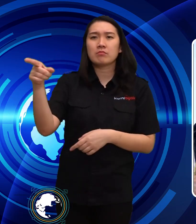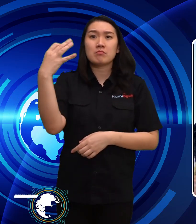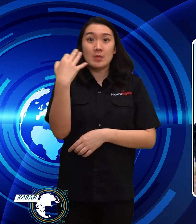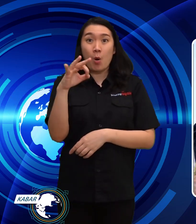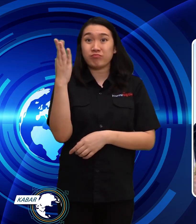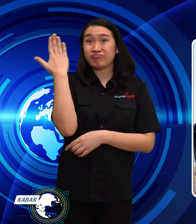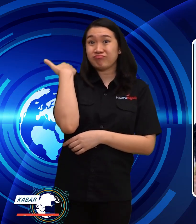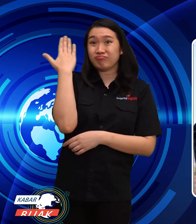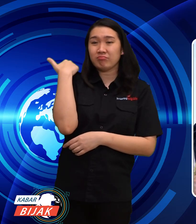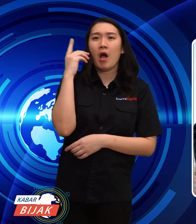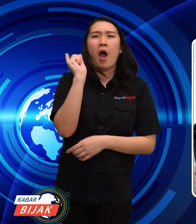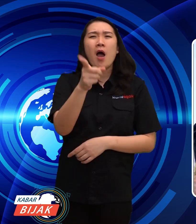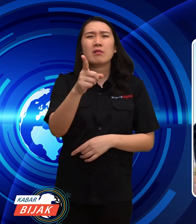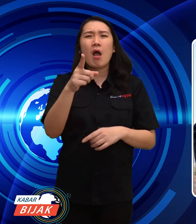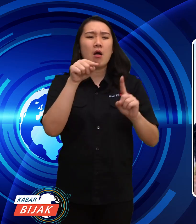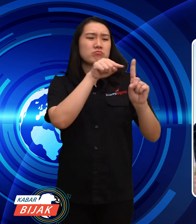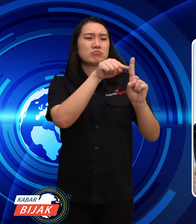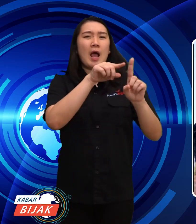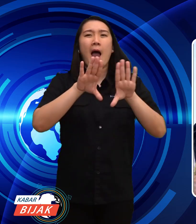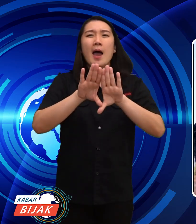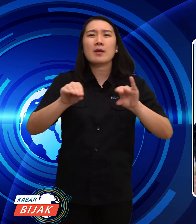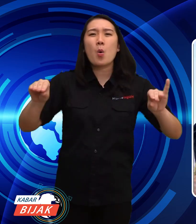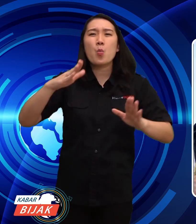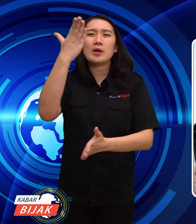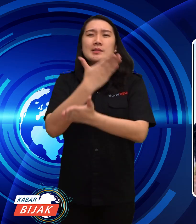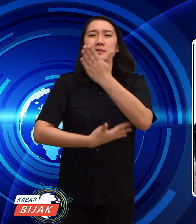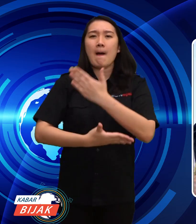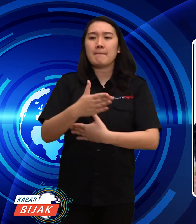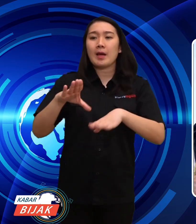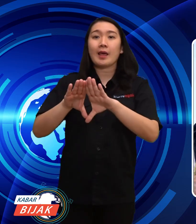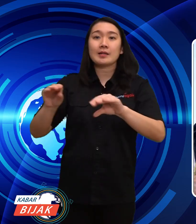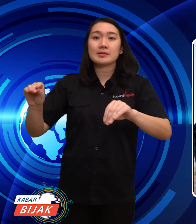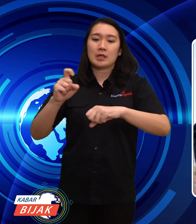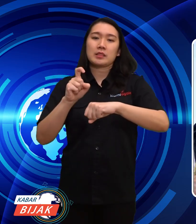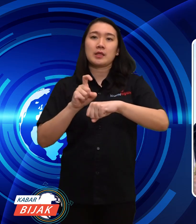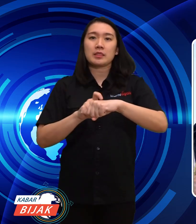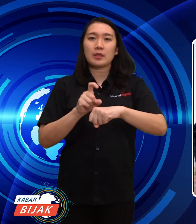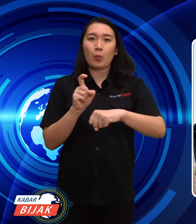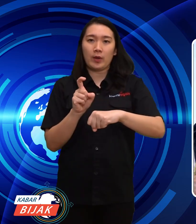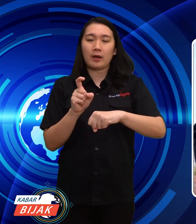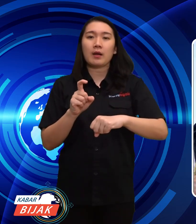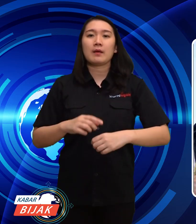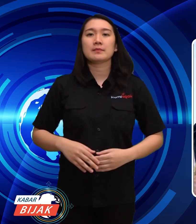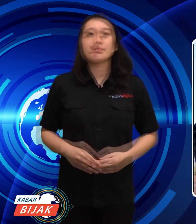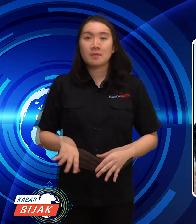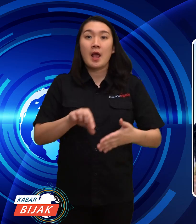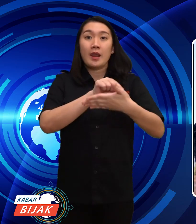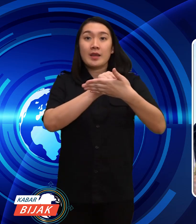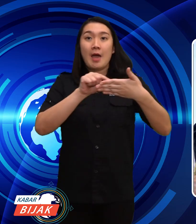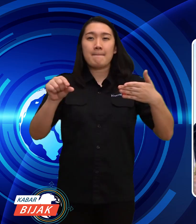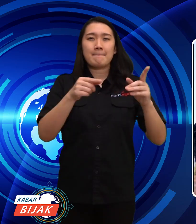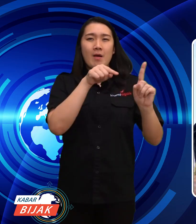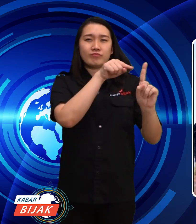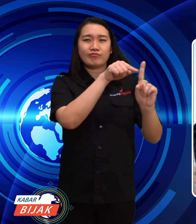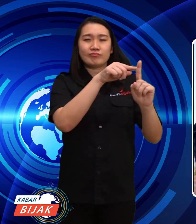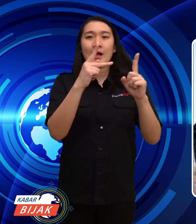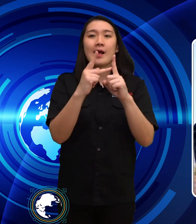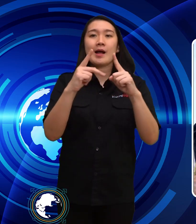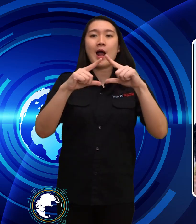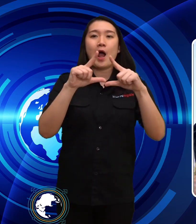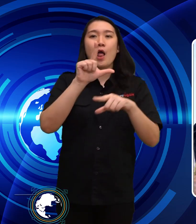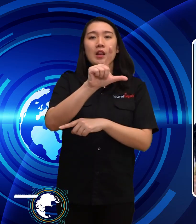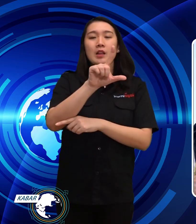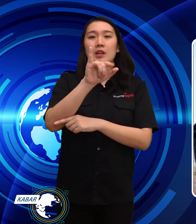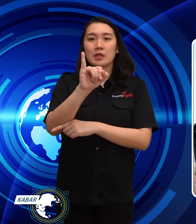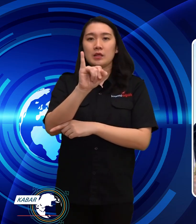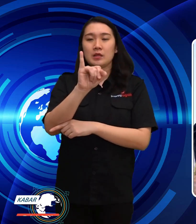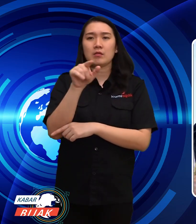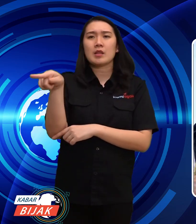Recently, there was a disabled employee who works at Twitter, her name is Halli